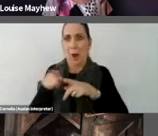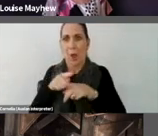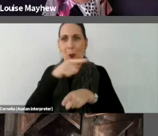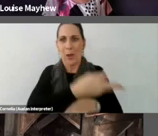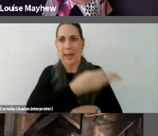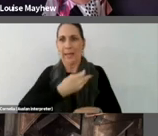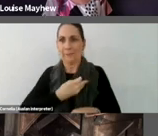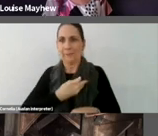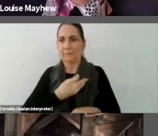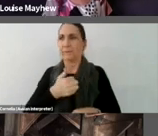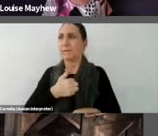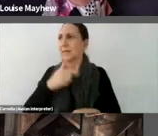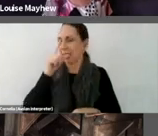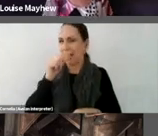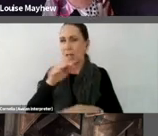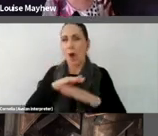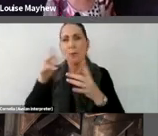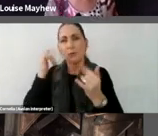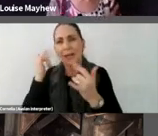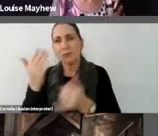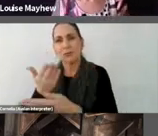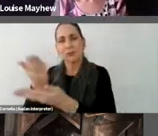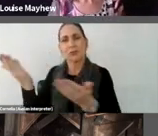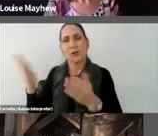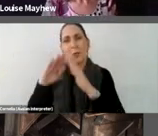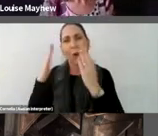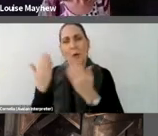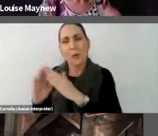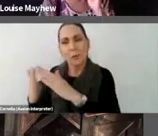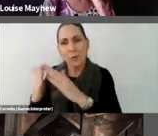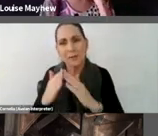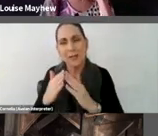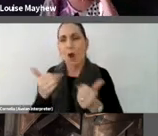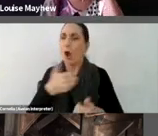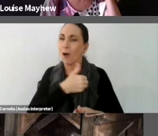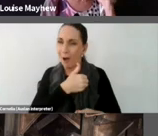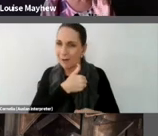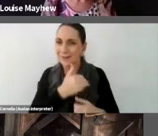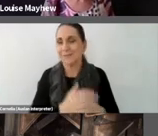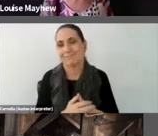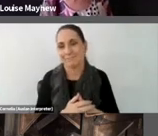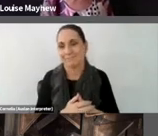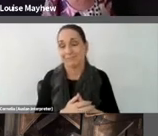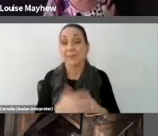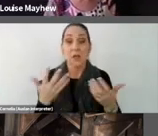and without judgement. Okay let's take a moment now to read over any comments or